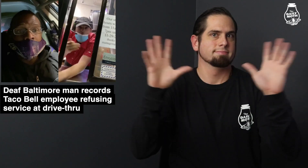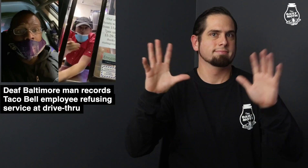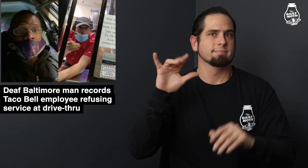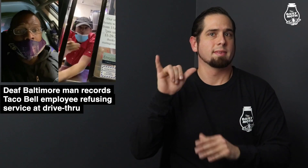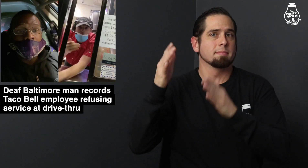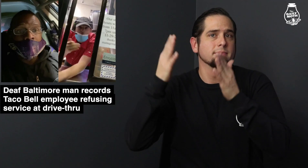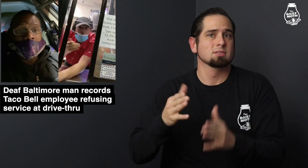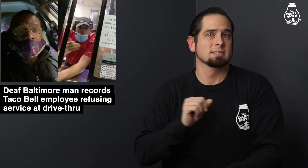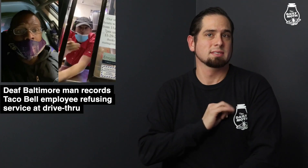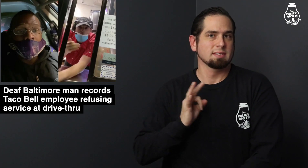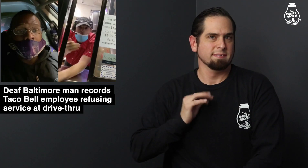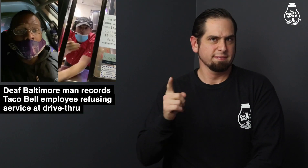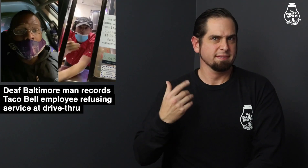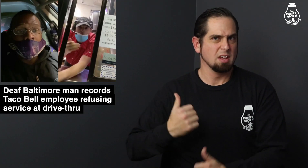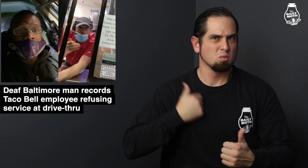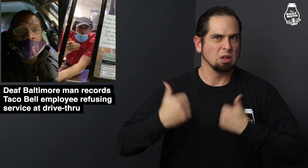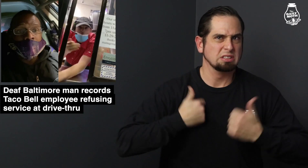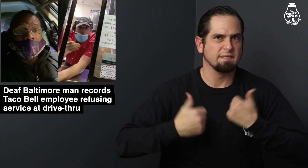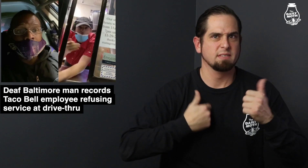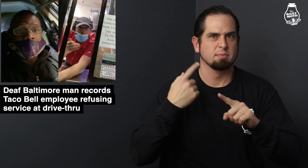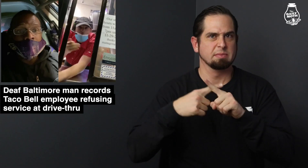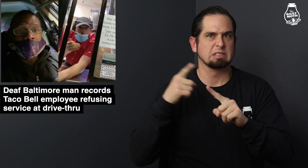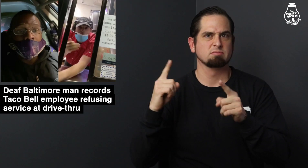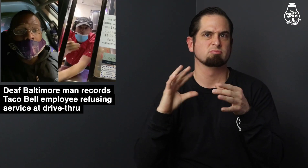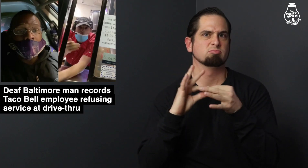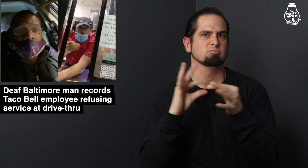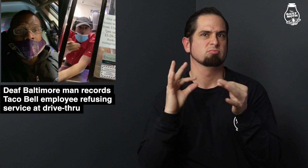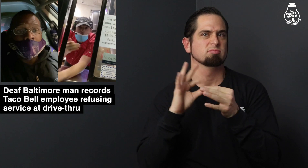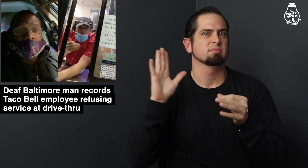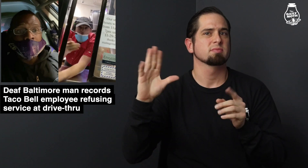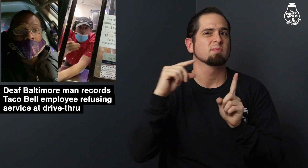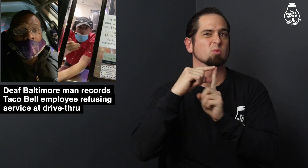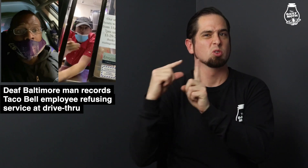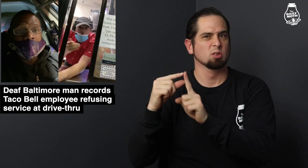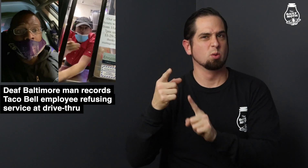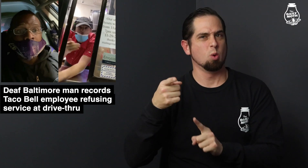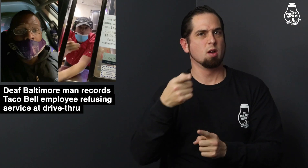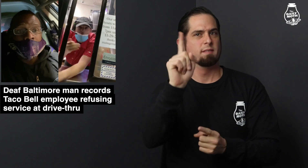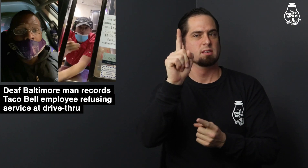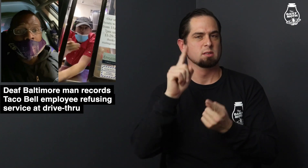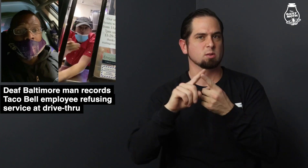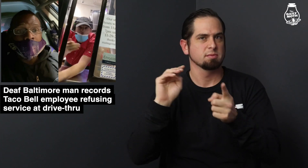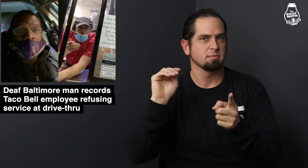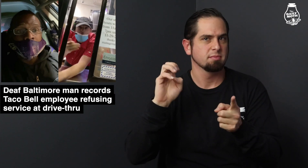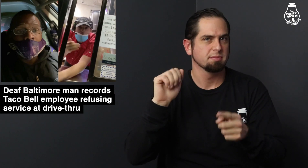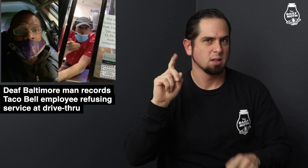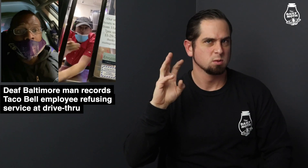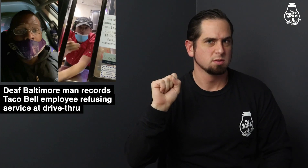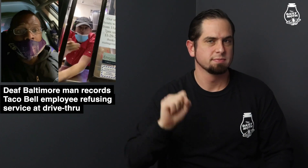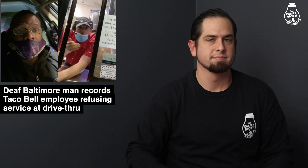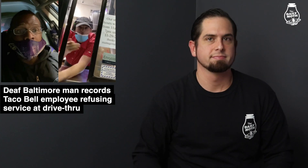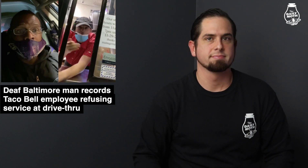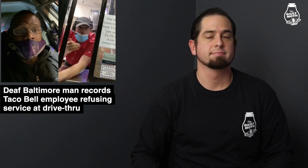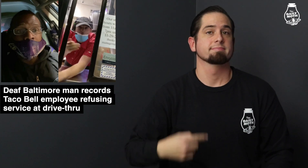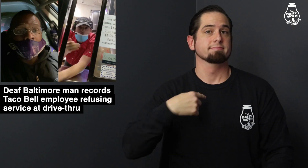Clearly, the staffer at the window was very aggressive and used offensive language towards Meadows.